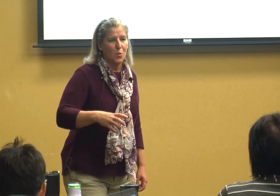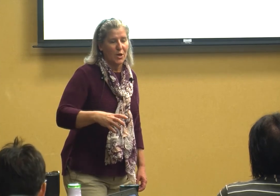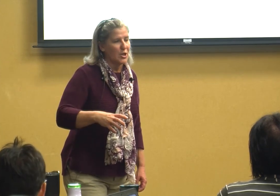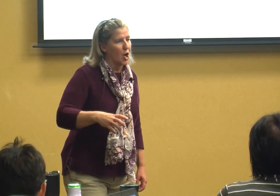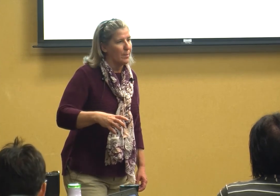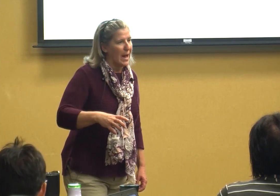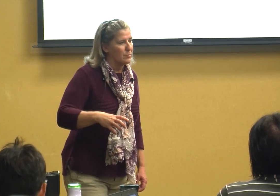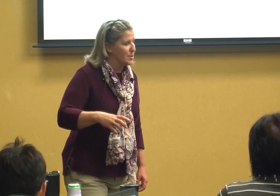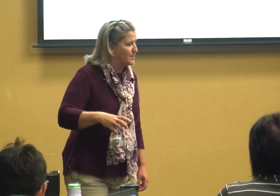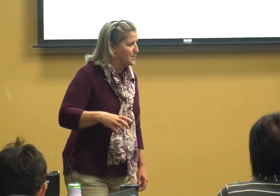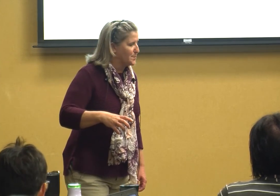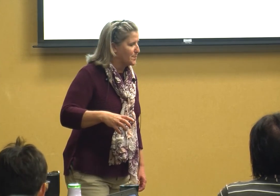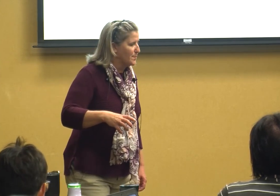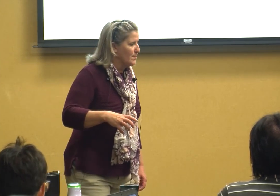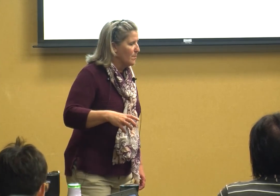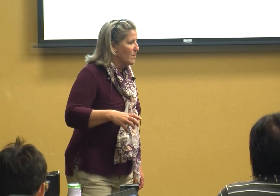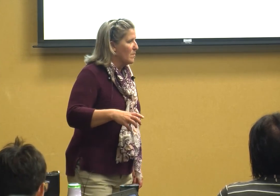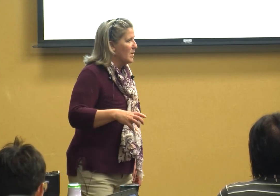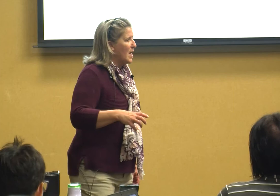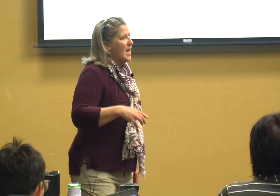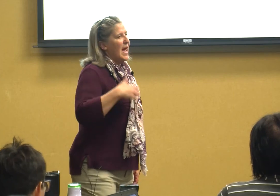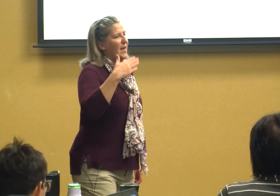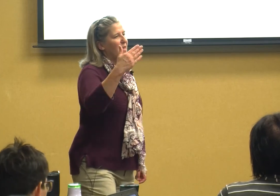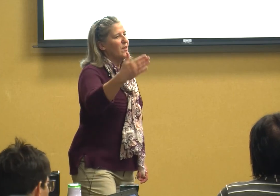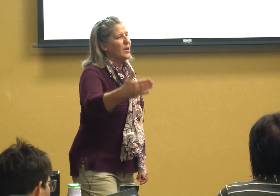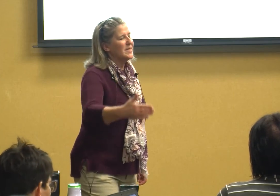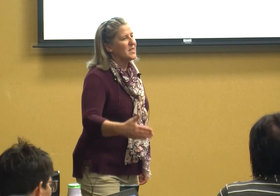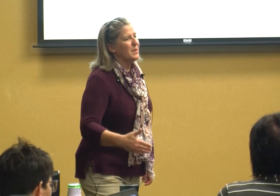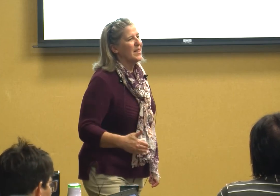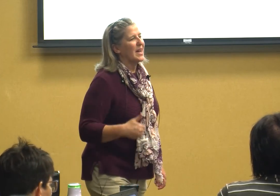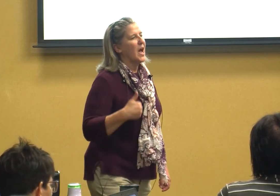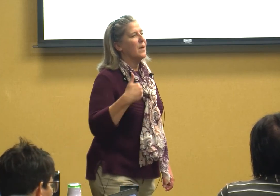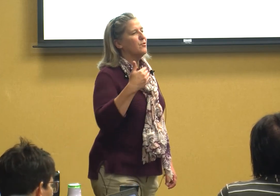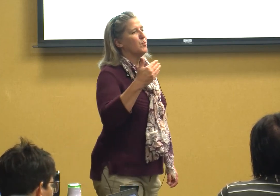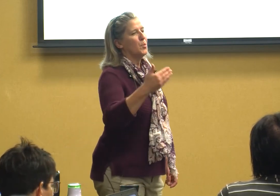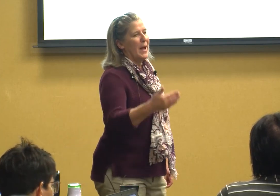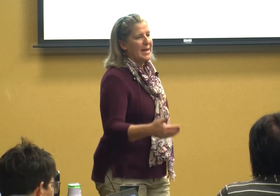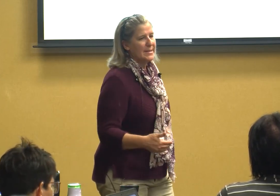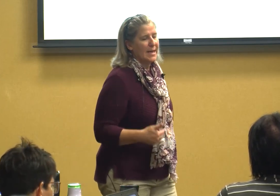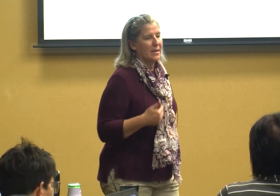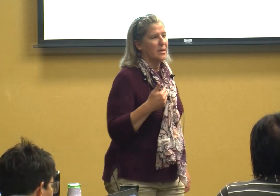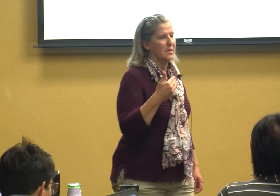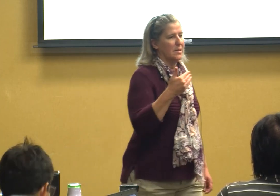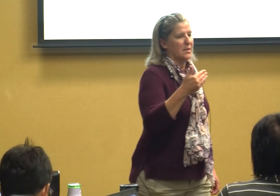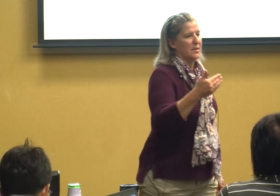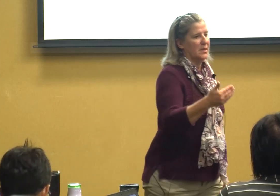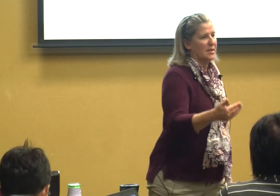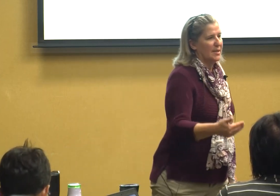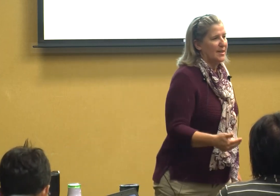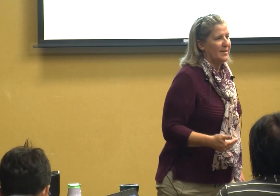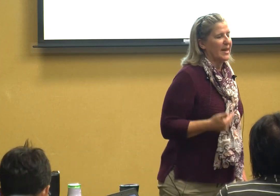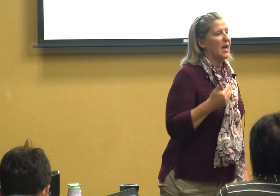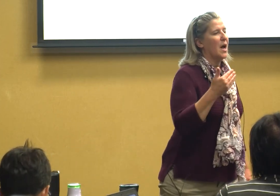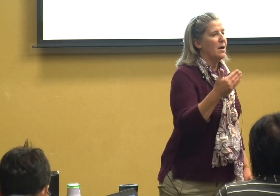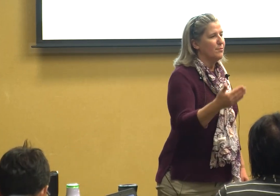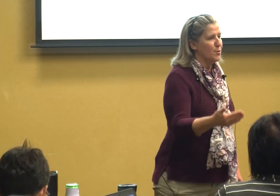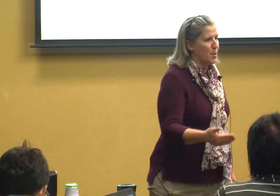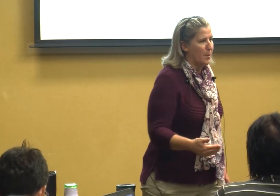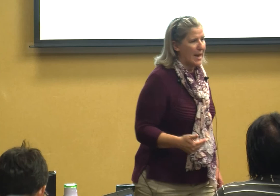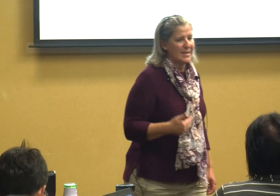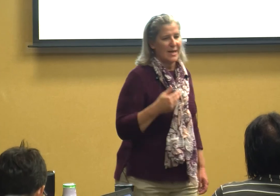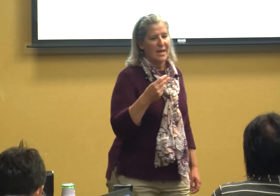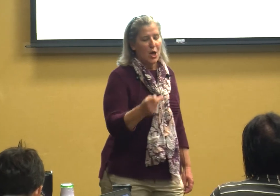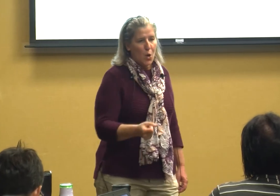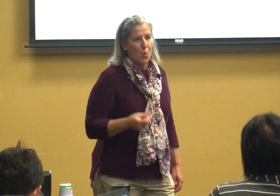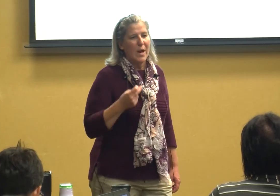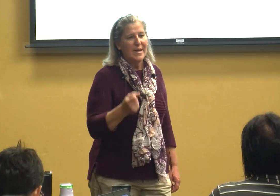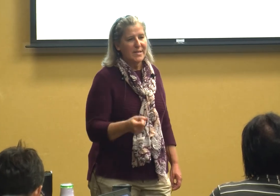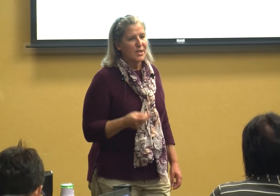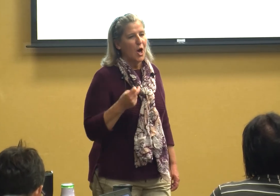want to talk about and then there needs to be that comfortable pacing that comfortable pacing we so